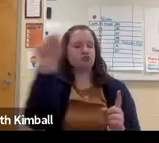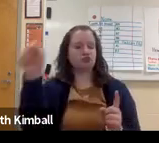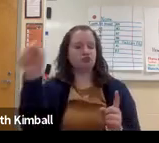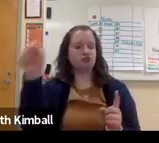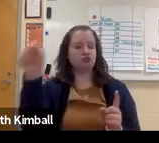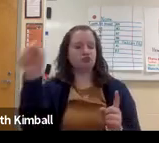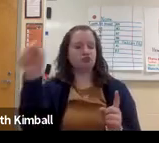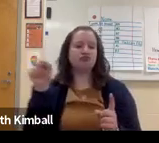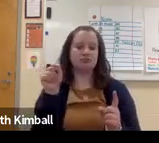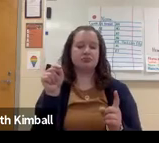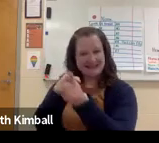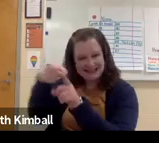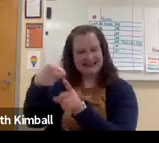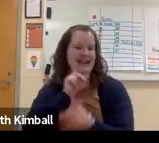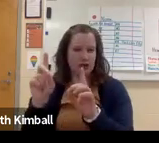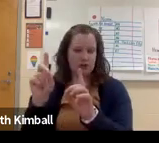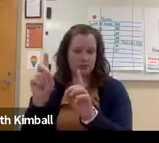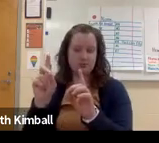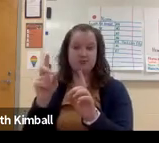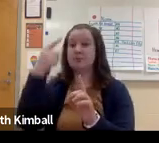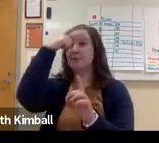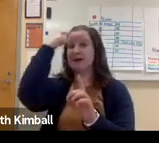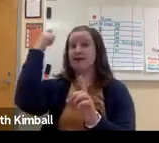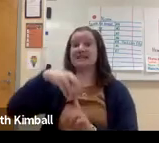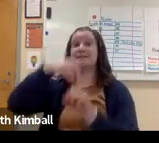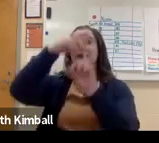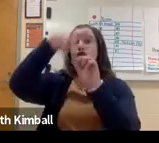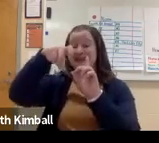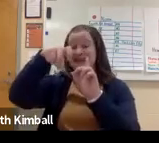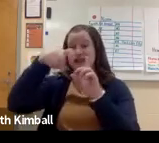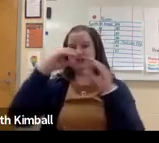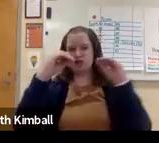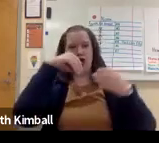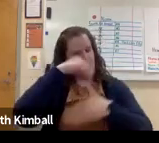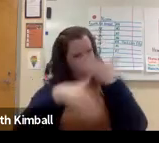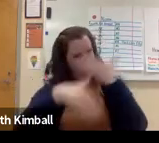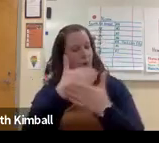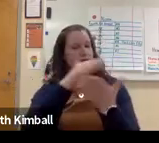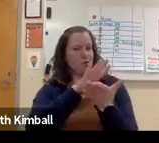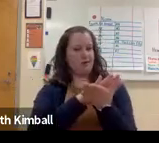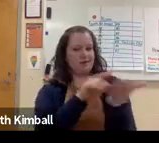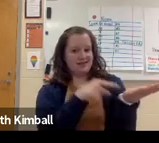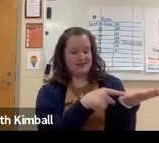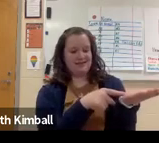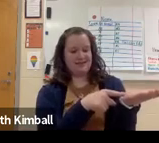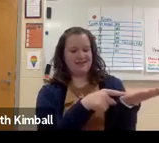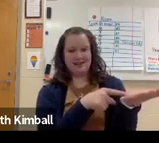And there are a few of those programs out there that specialize in Deaf education.